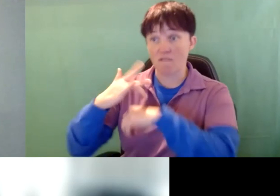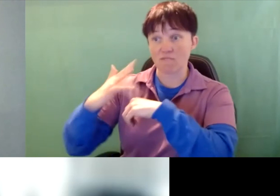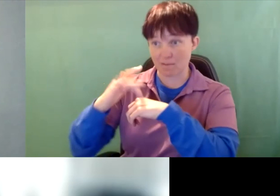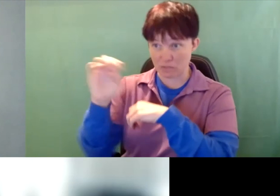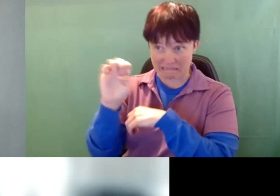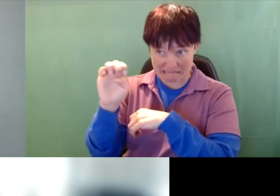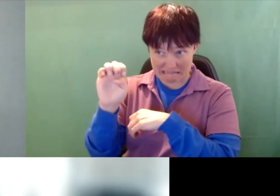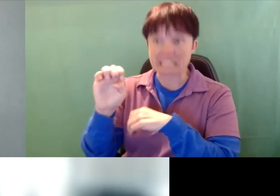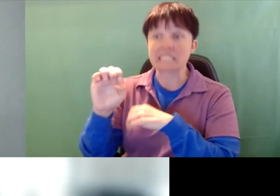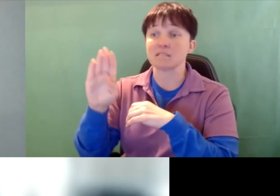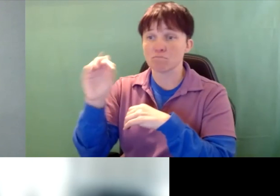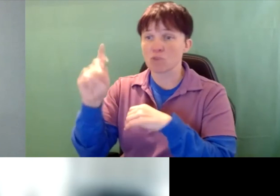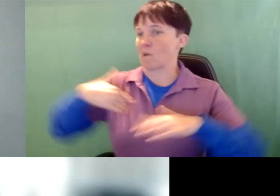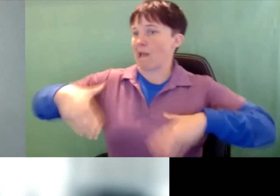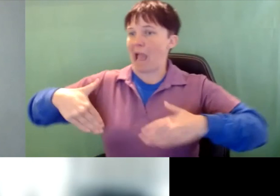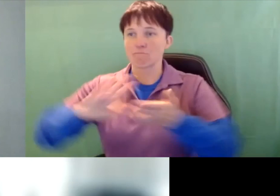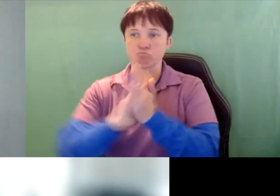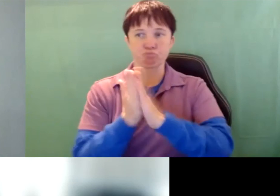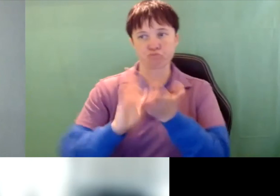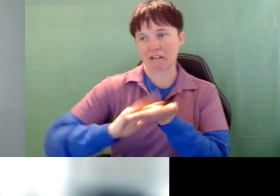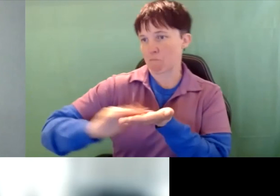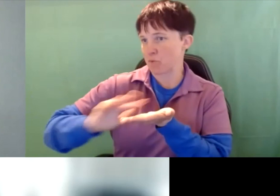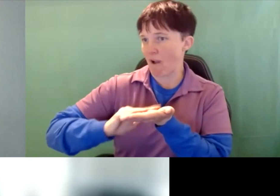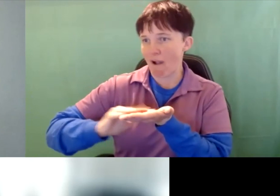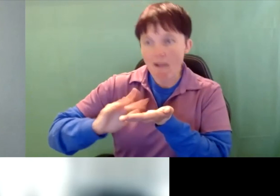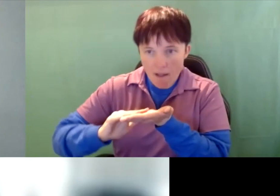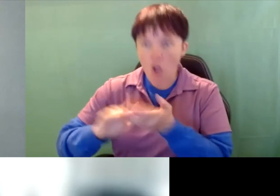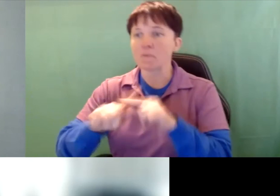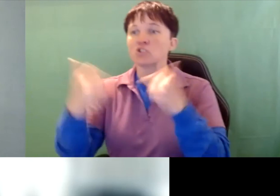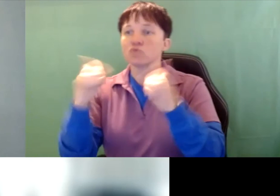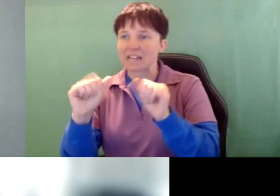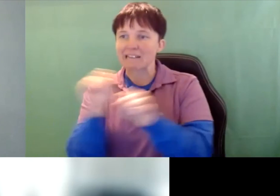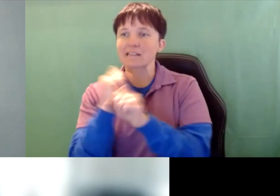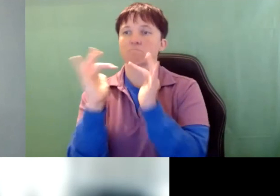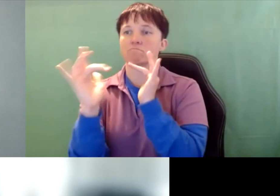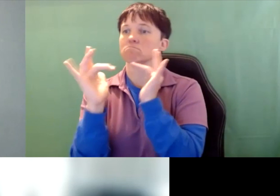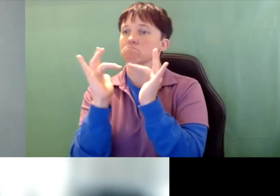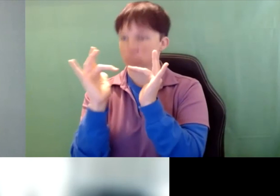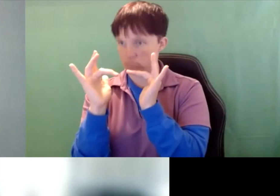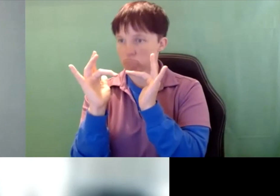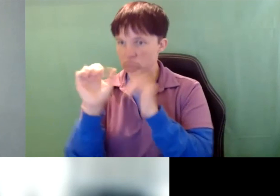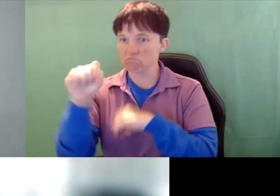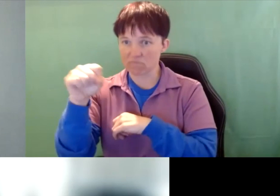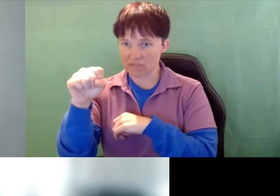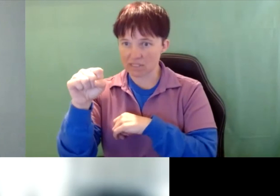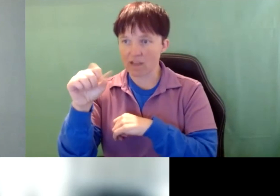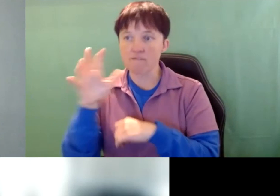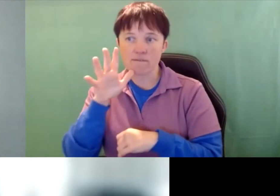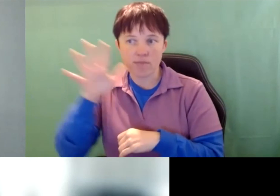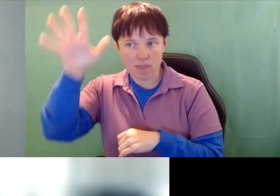brailed. But you can get the electronic version on the website of the parent handbook the